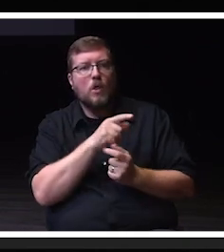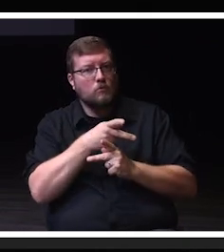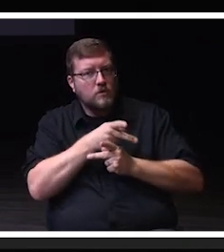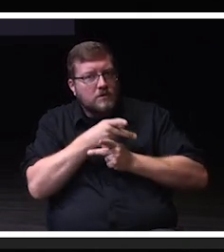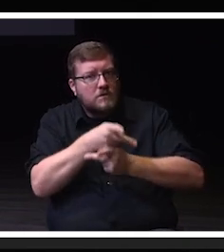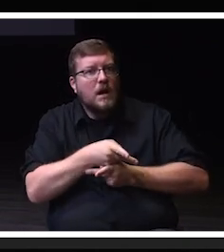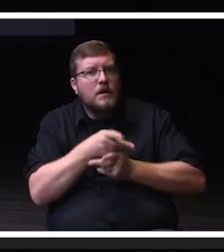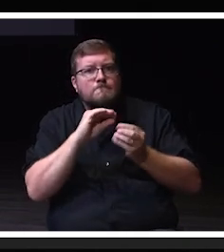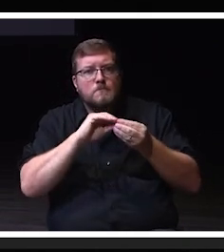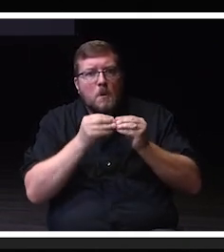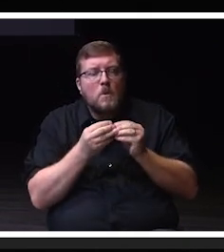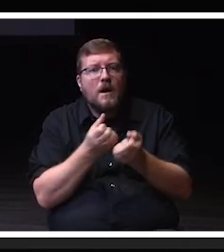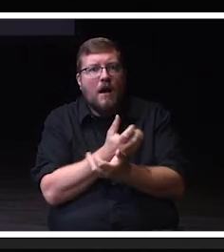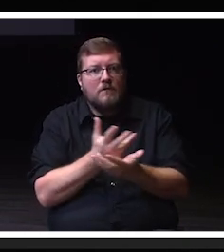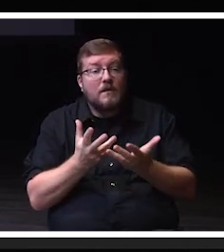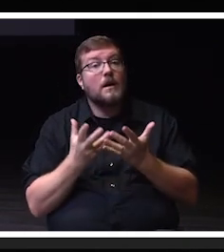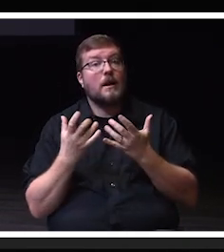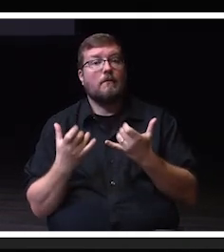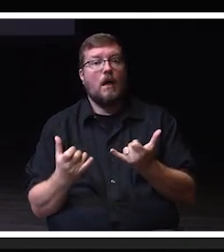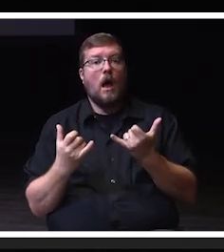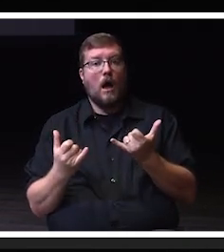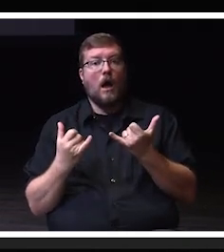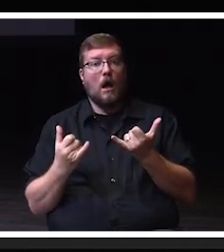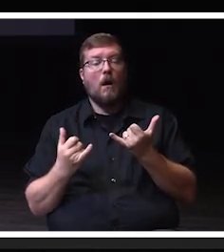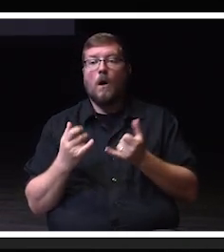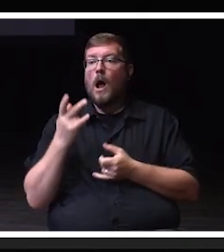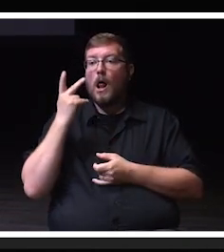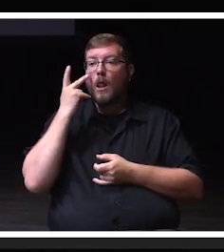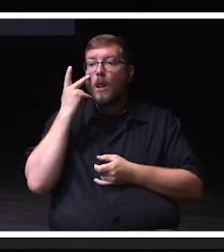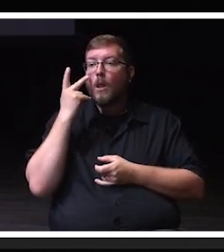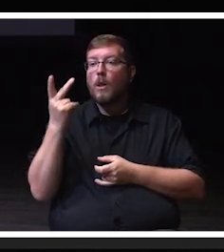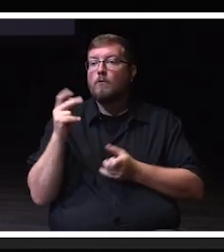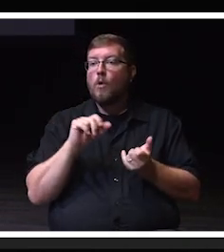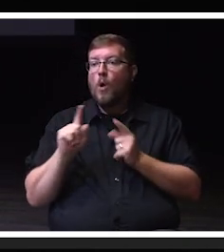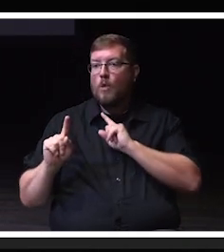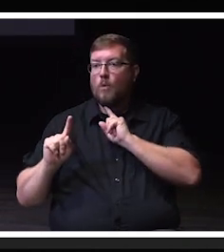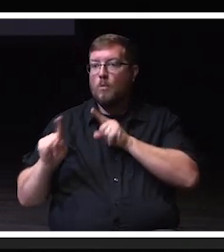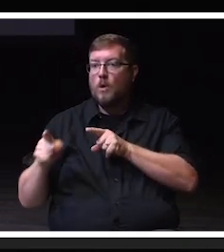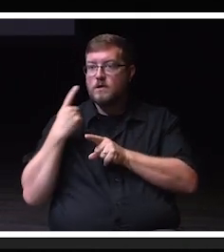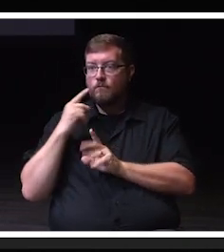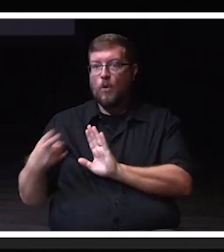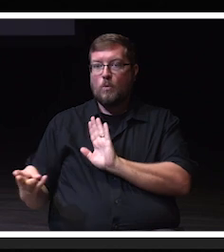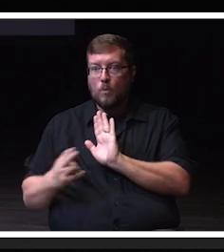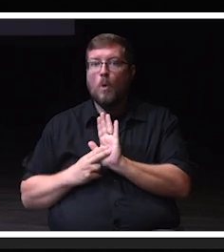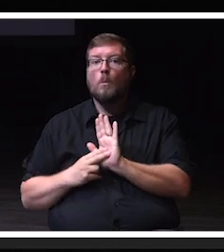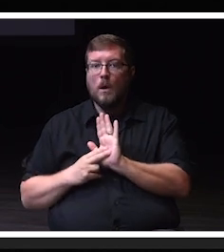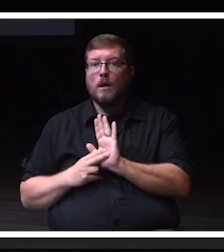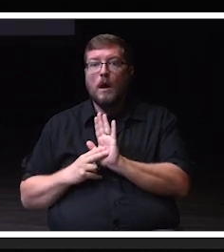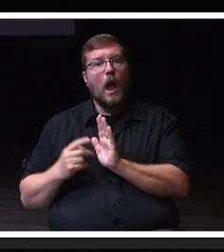when you look at the, the reports for enrollment, with the college, we're trending up. So it's very exciting.